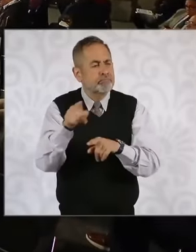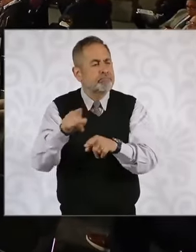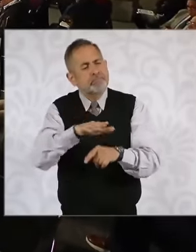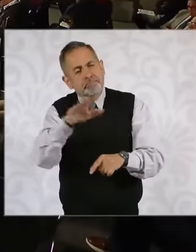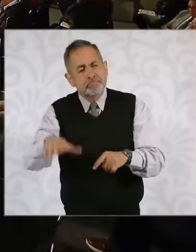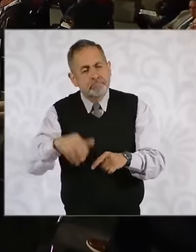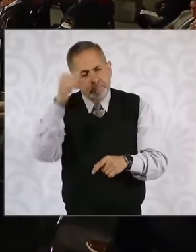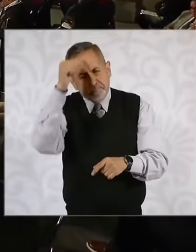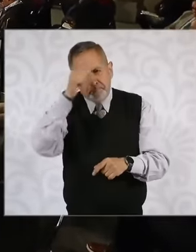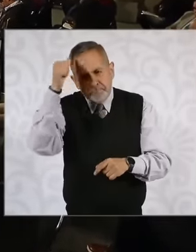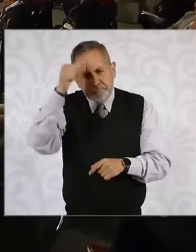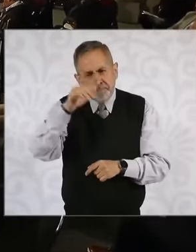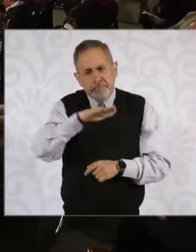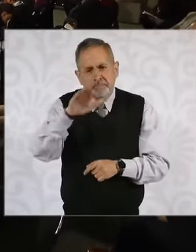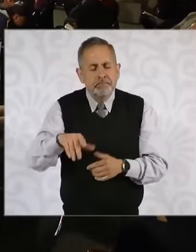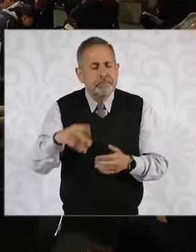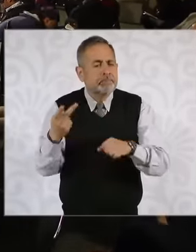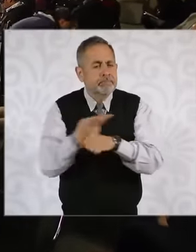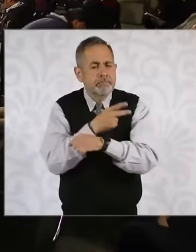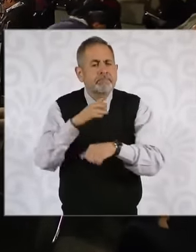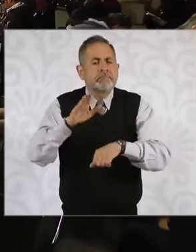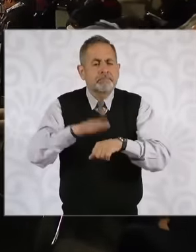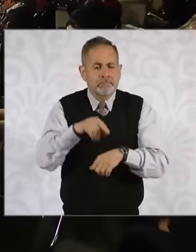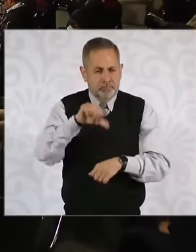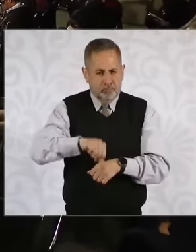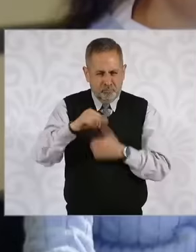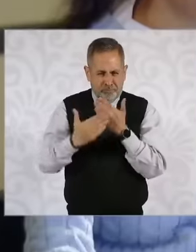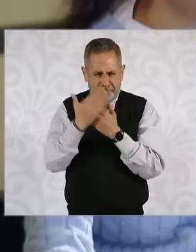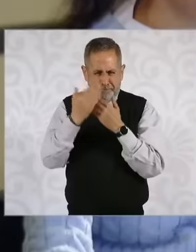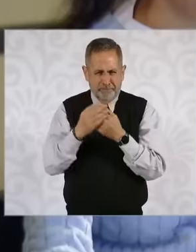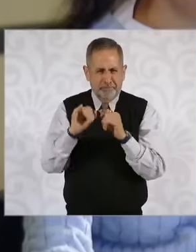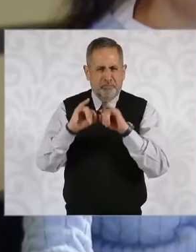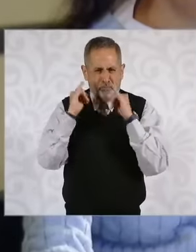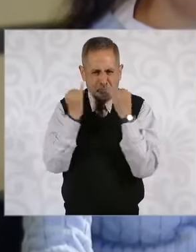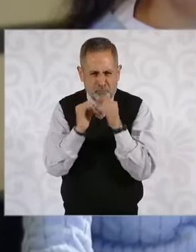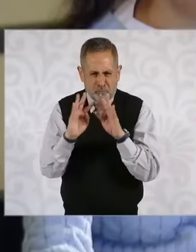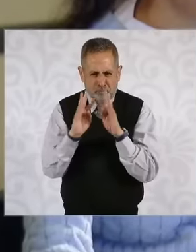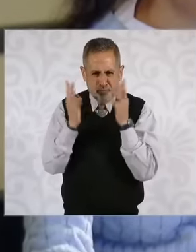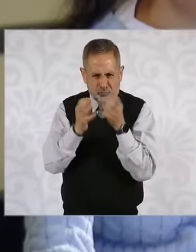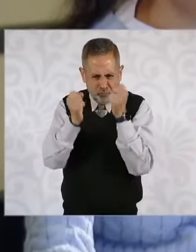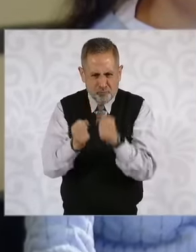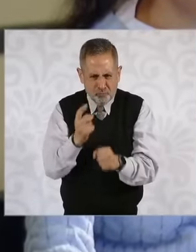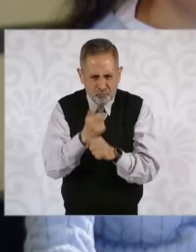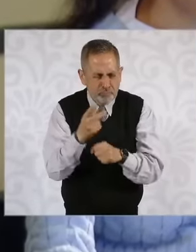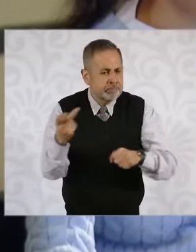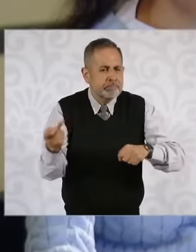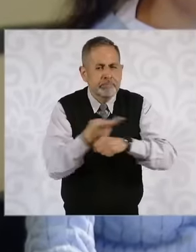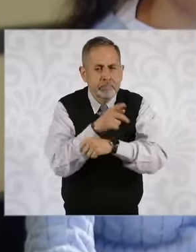what else was touched on in the security cabinet and also take advantage if you have already joined the prosecutor to